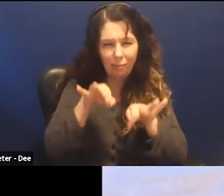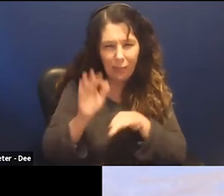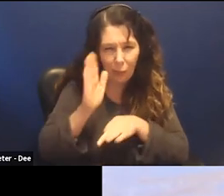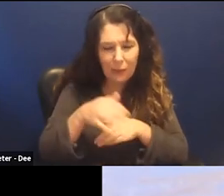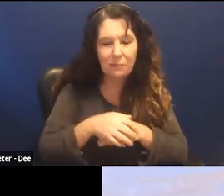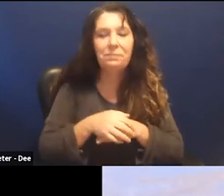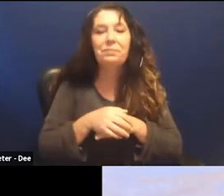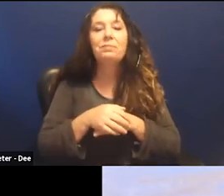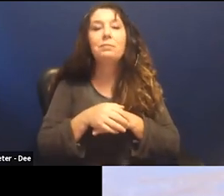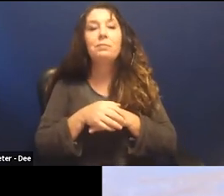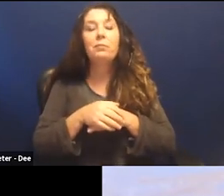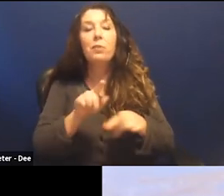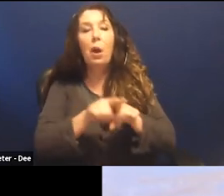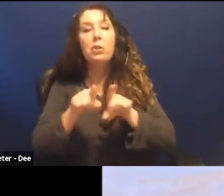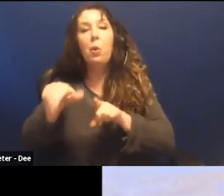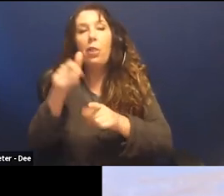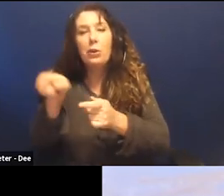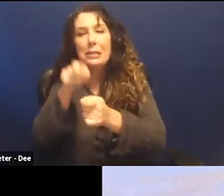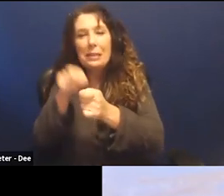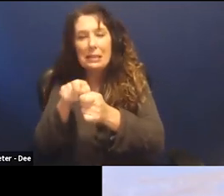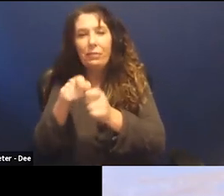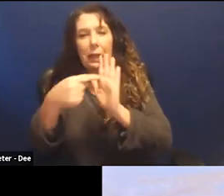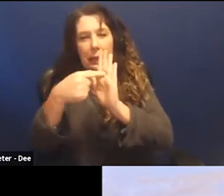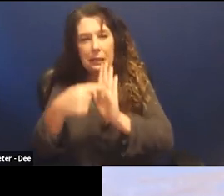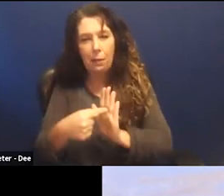And then we'll talk about some really specific examples that come out of the book.